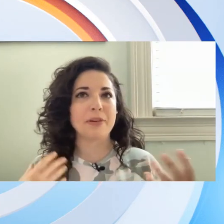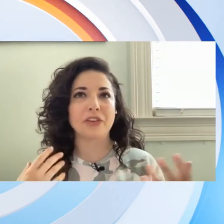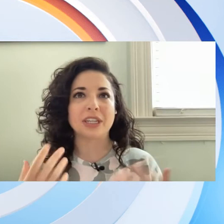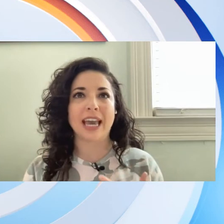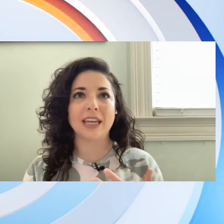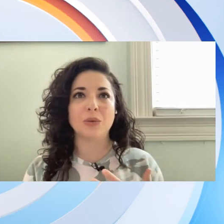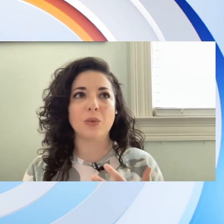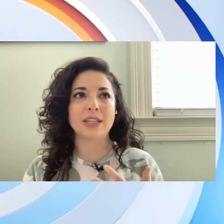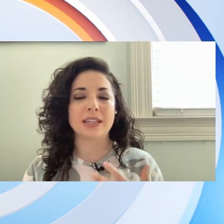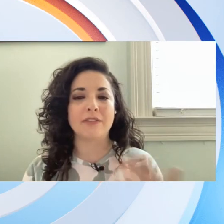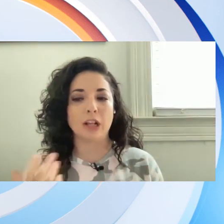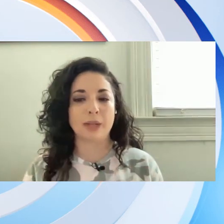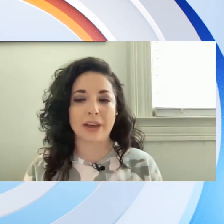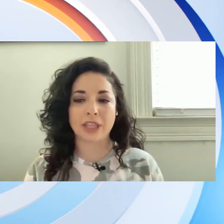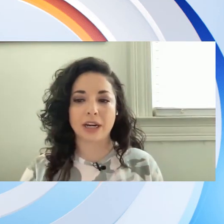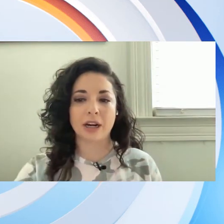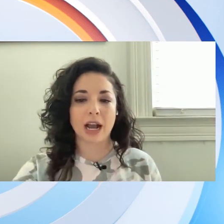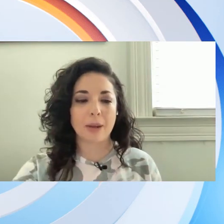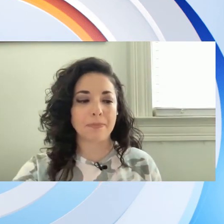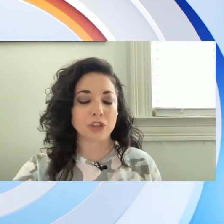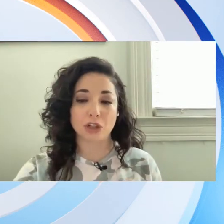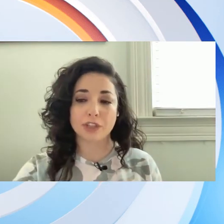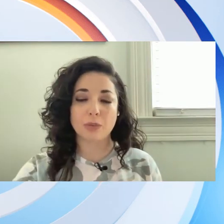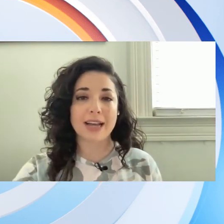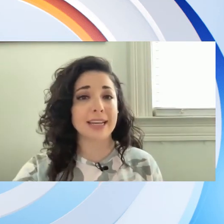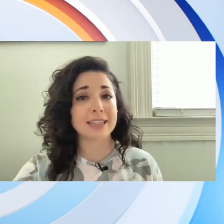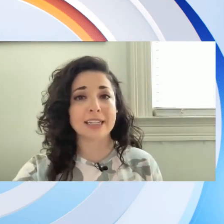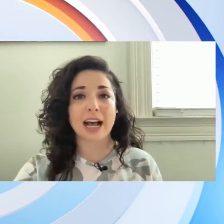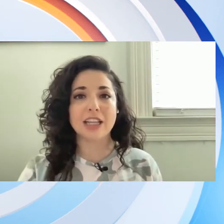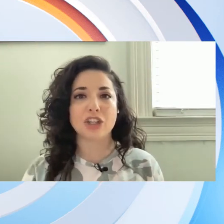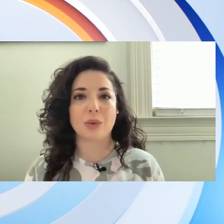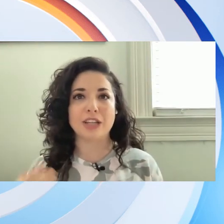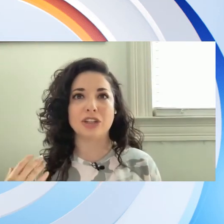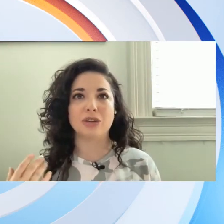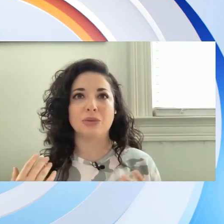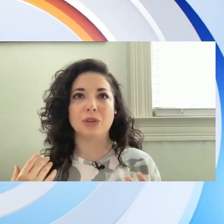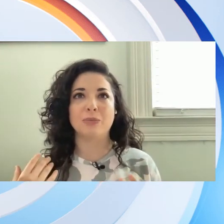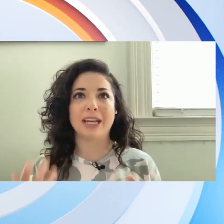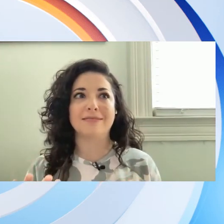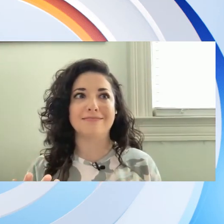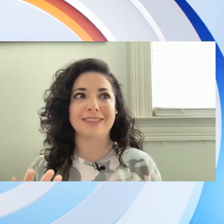forget what's available out there um service-wise and technology-wise you know you you might kind